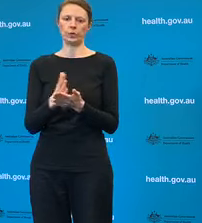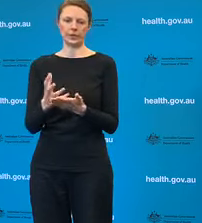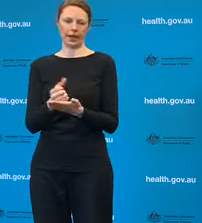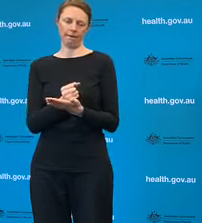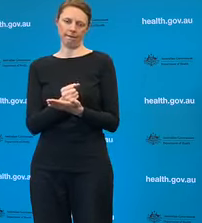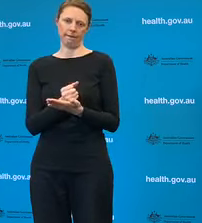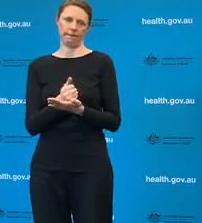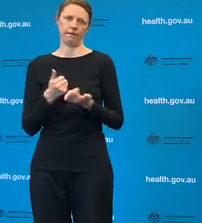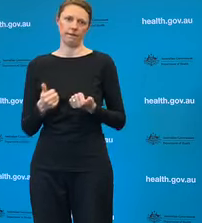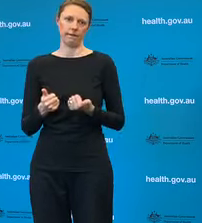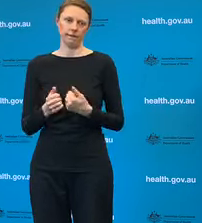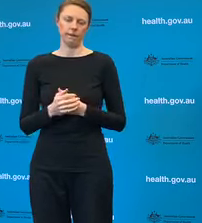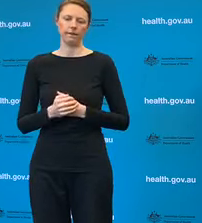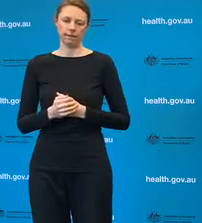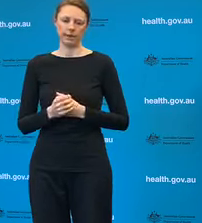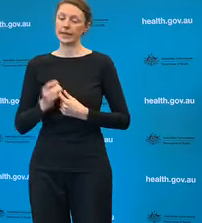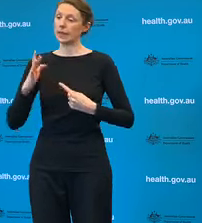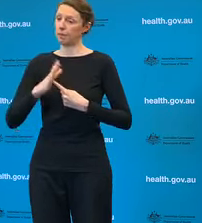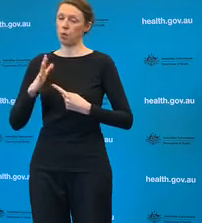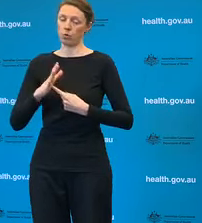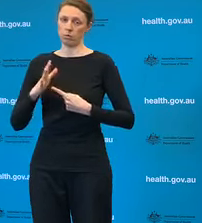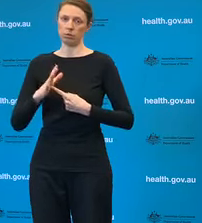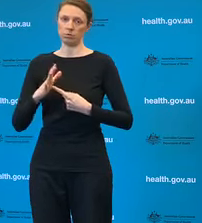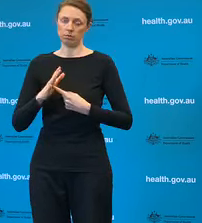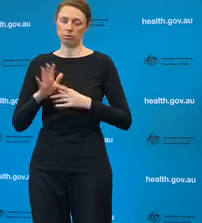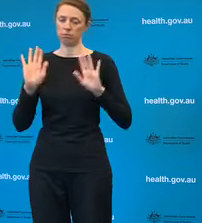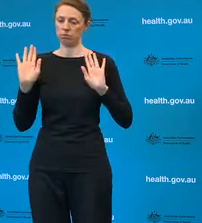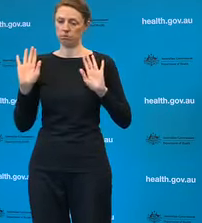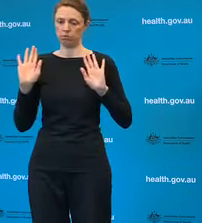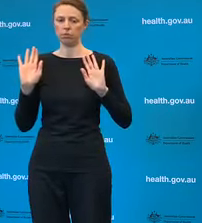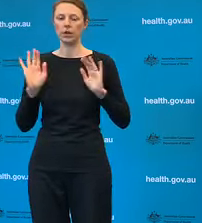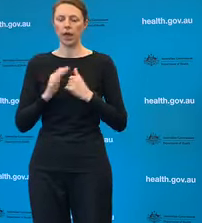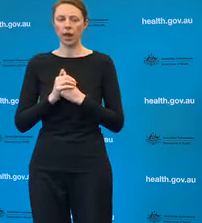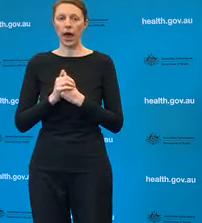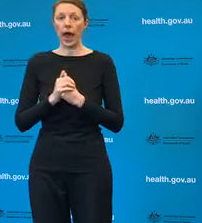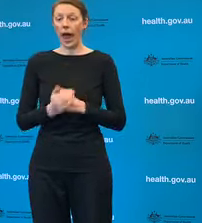for Australians. If there is any adjustment at all to that process it